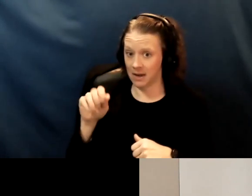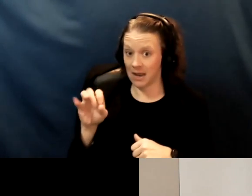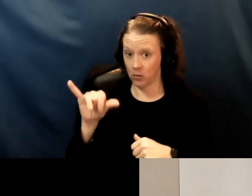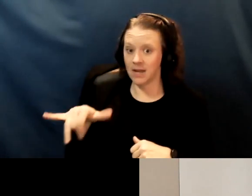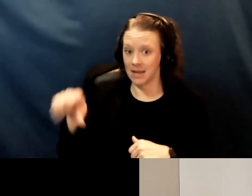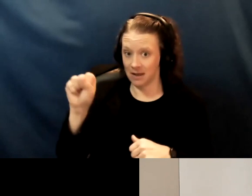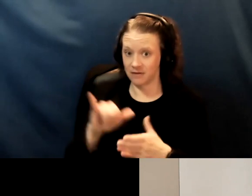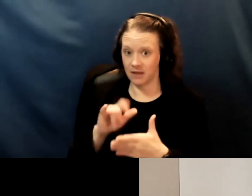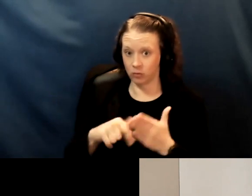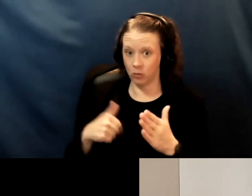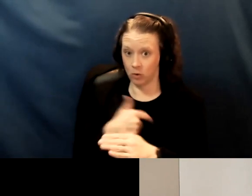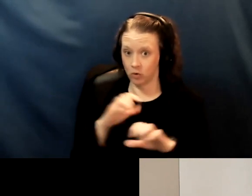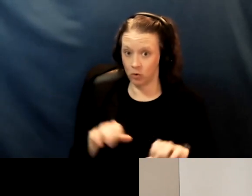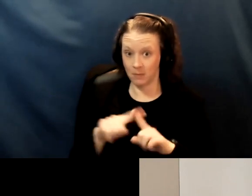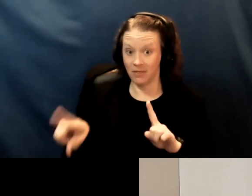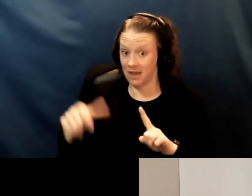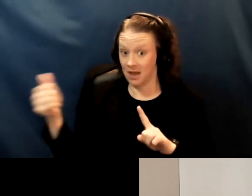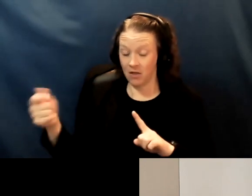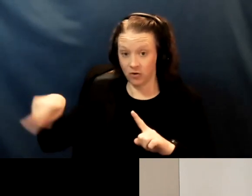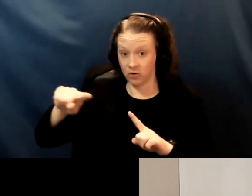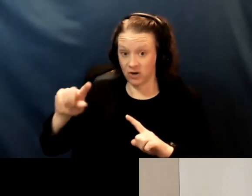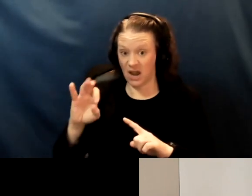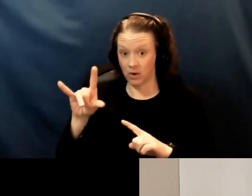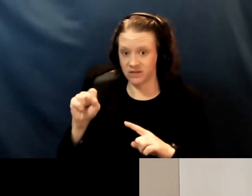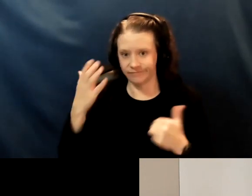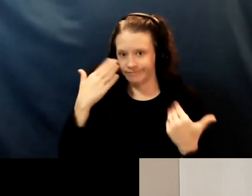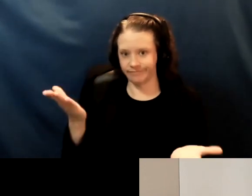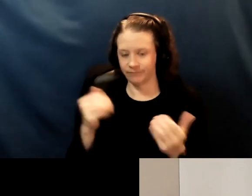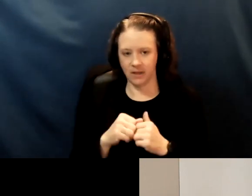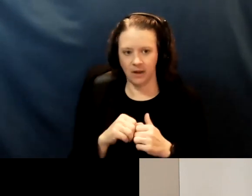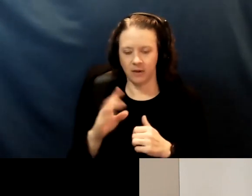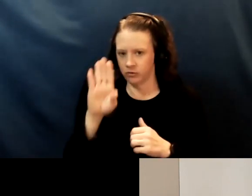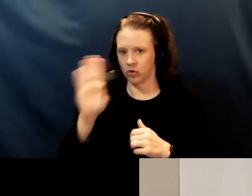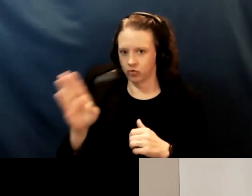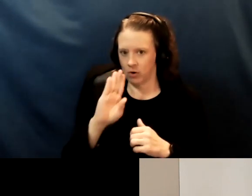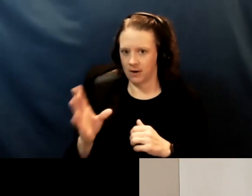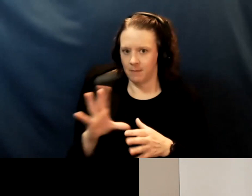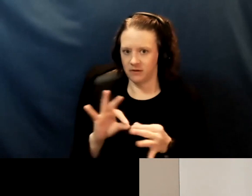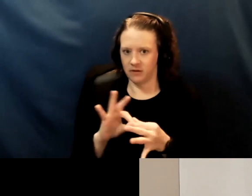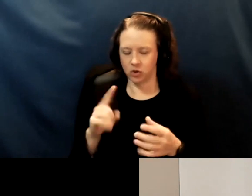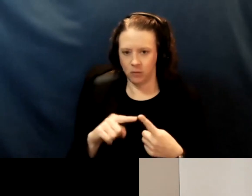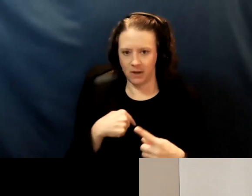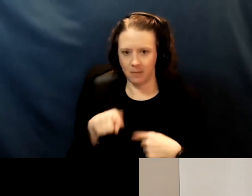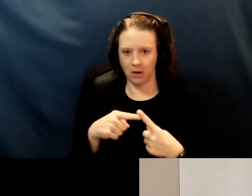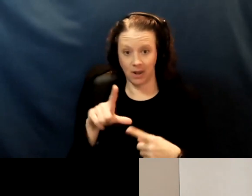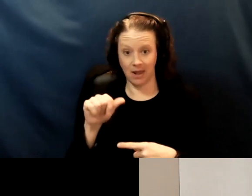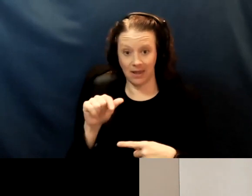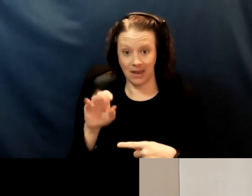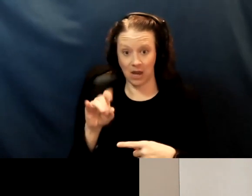I can't speak on behalf of the other counties. And there was a question, a direct message to me about Los Angeles County. I'm sorry, I don't know anything about Los Angeles.